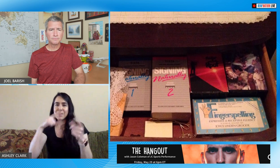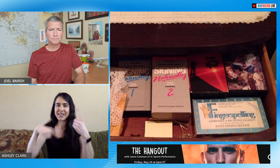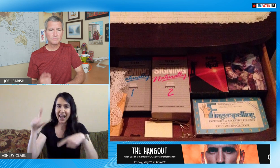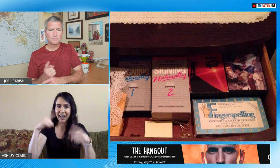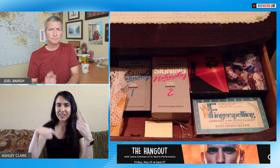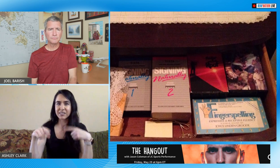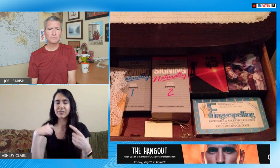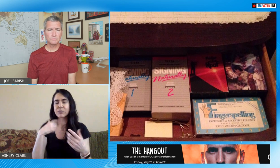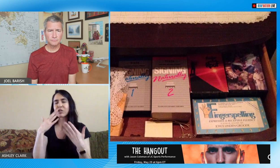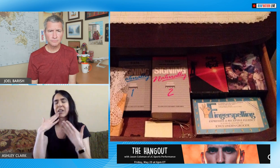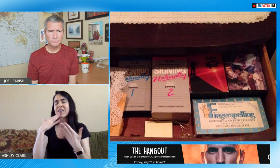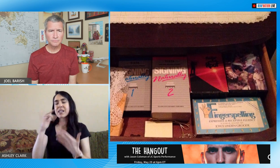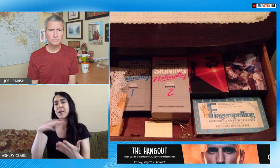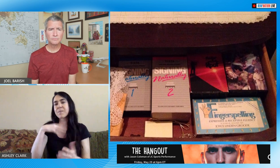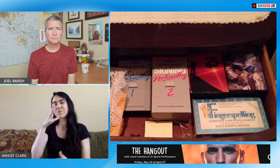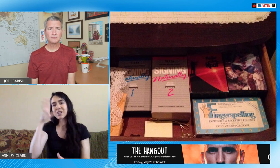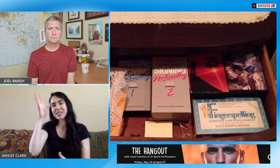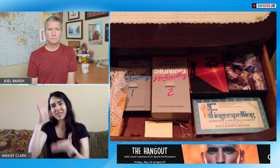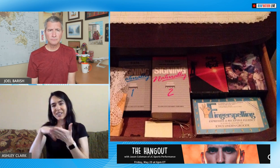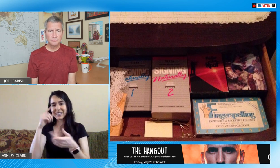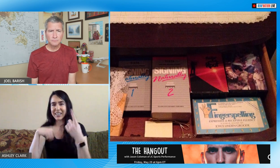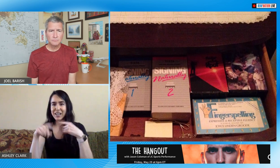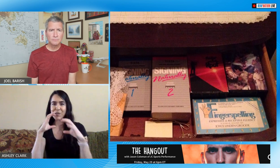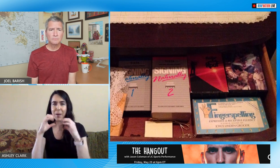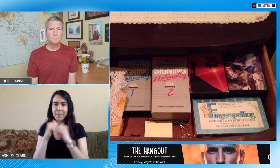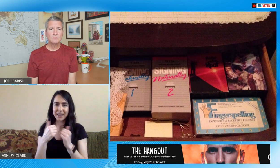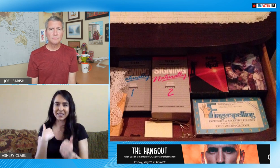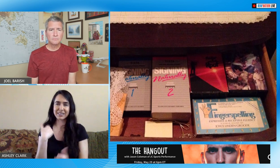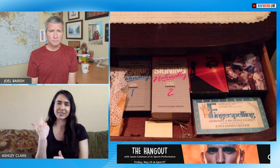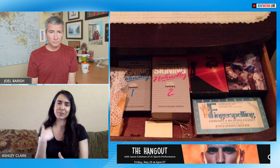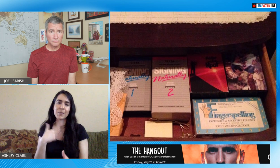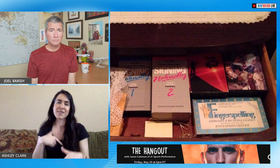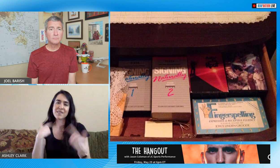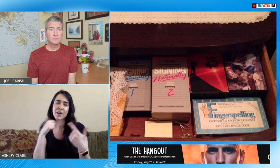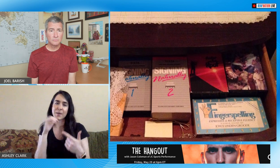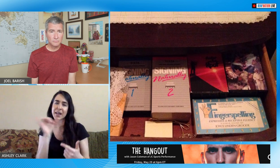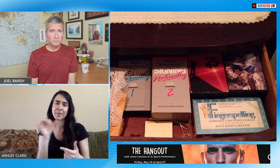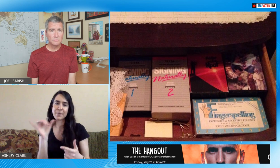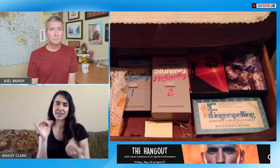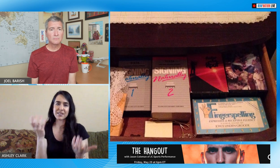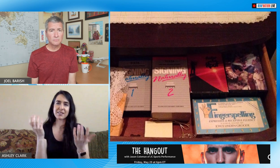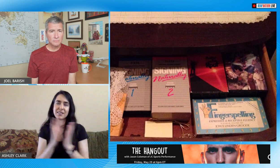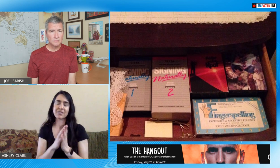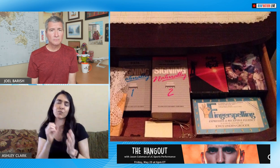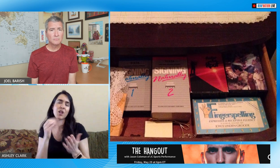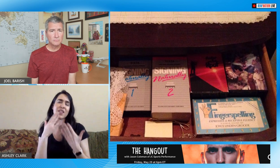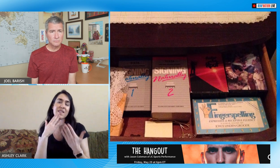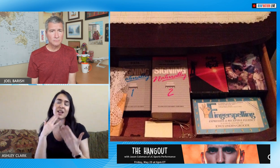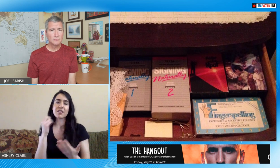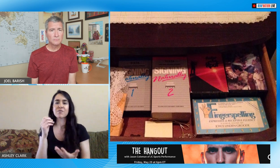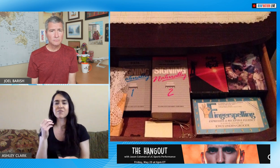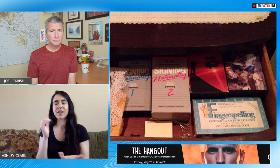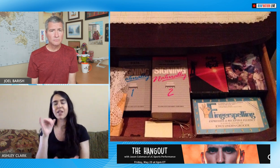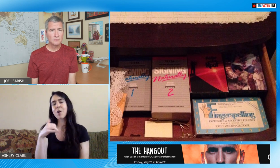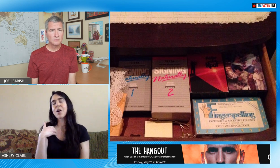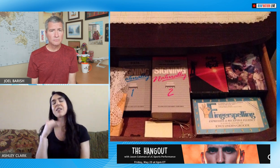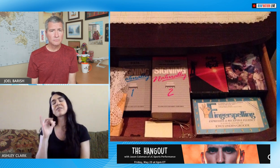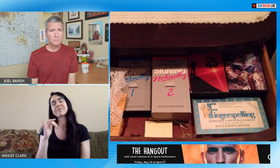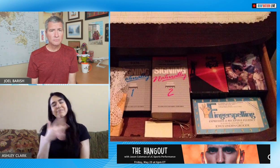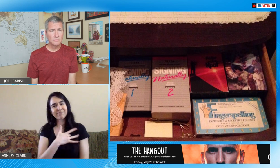I can't imagine not communicating with my parents I'm very thankful that they did learn how to sign and how to communicate with me so I'm very thankful